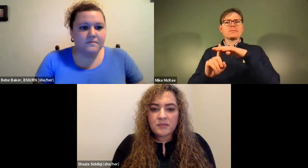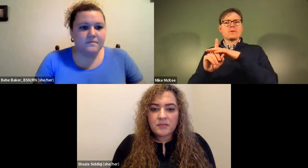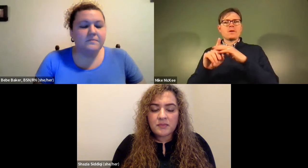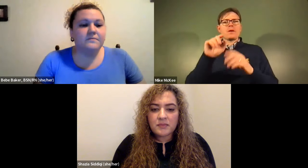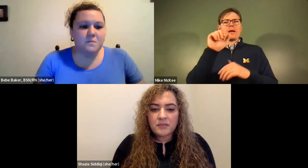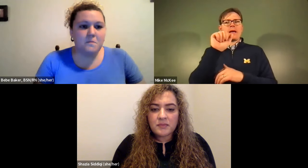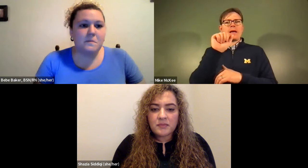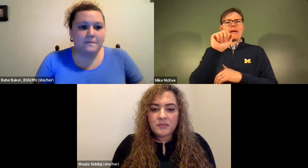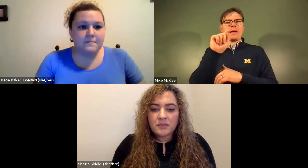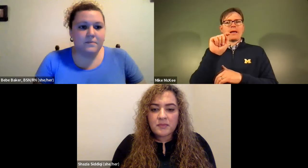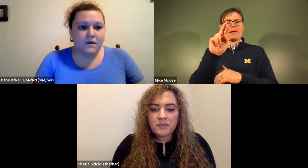James Cech: Should they use it regularly.